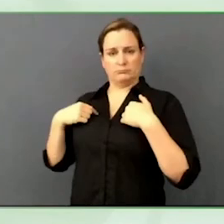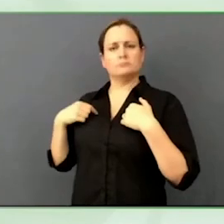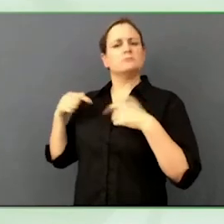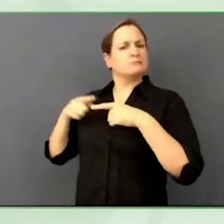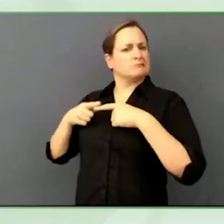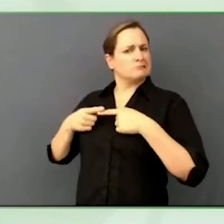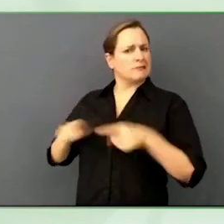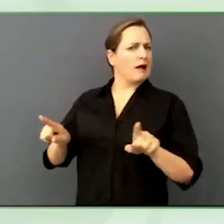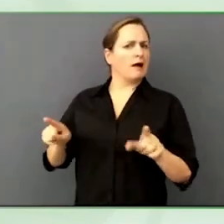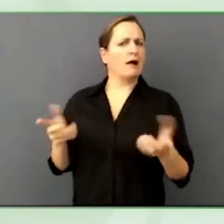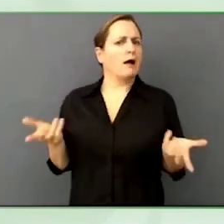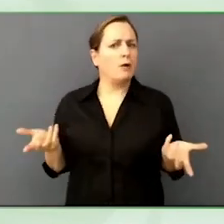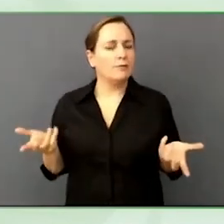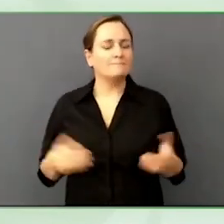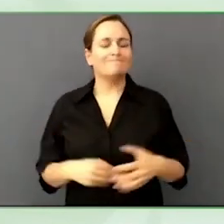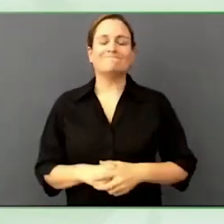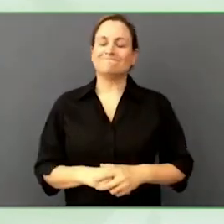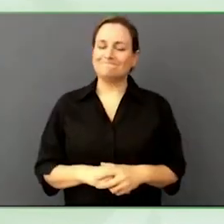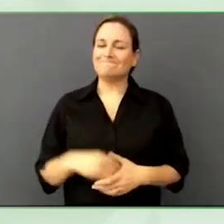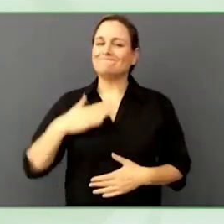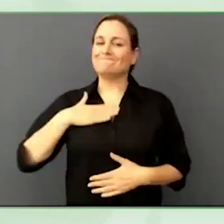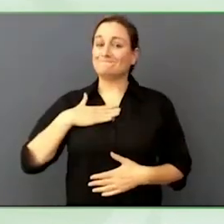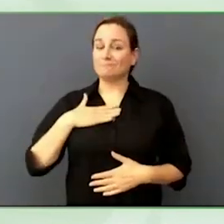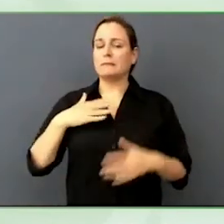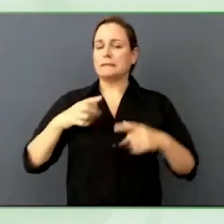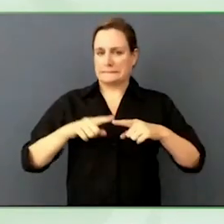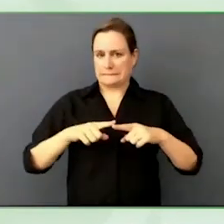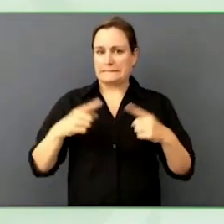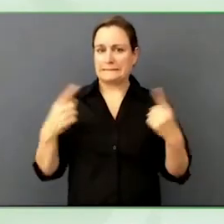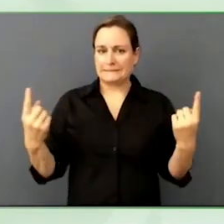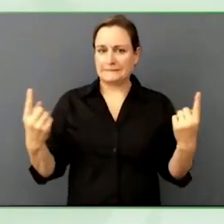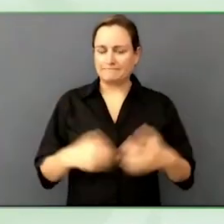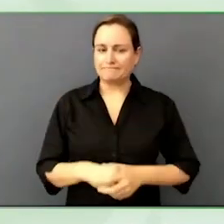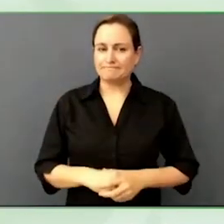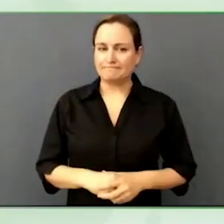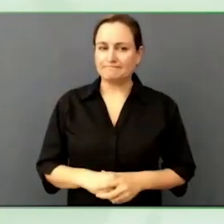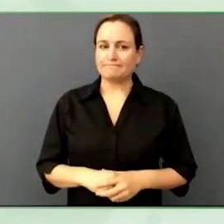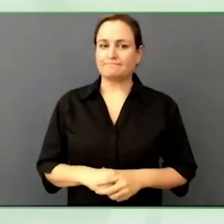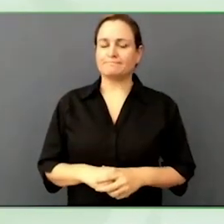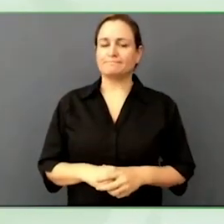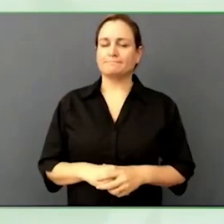are different, we were talking before the end of this chat, my